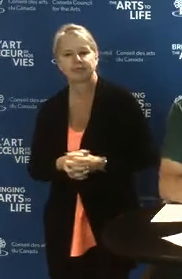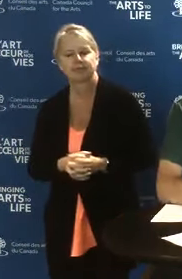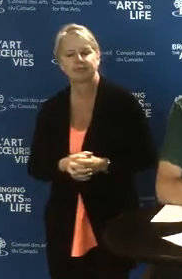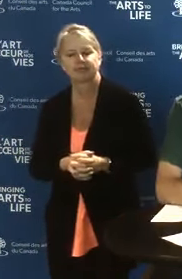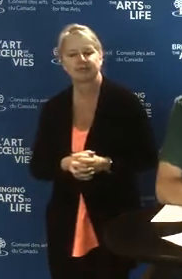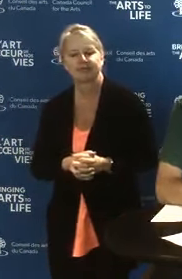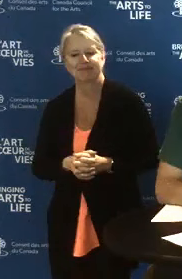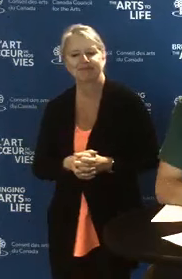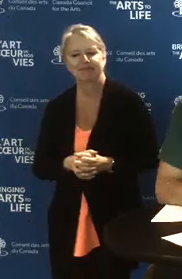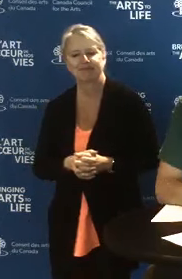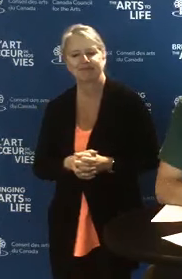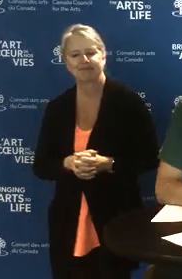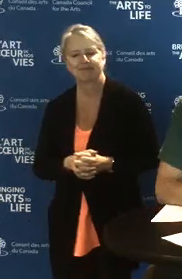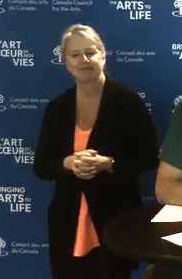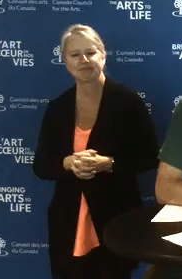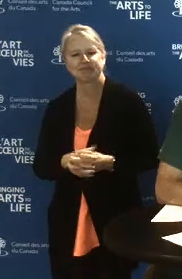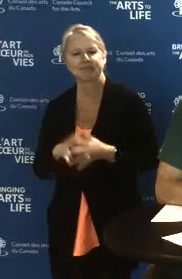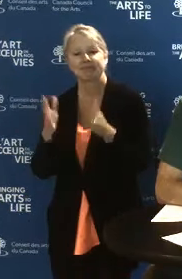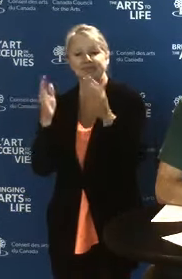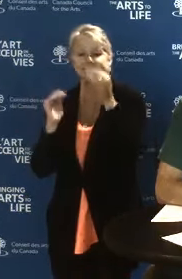One of the questions we often have is: